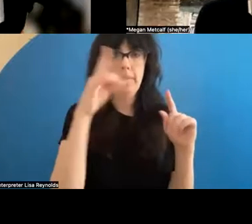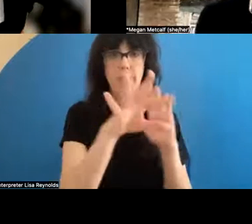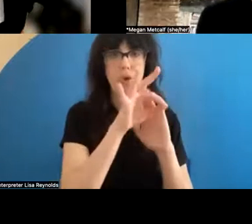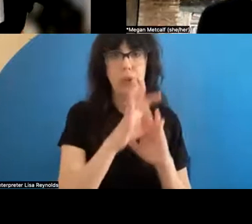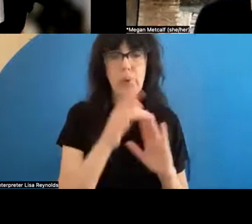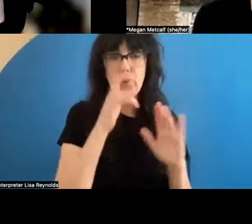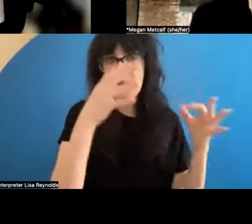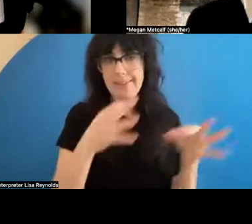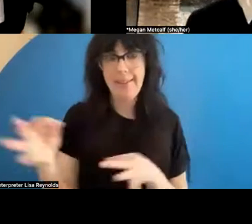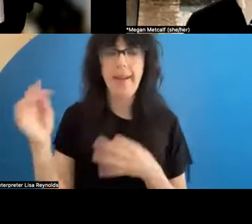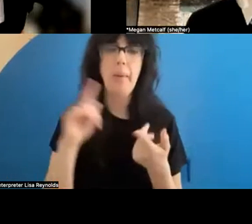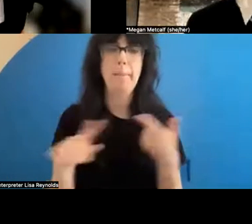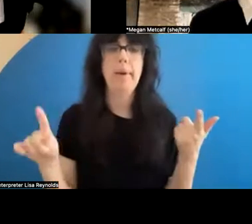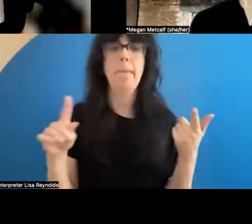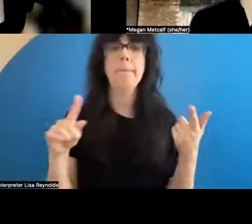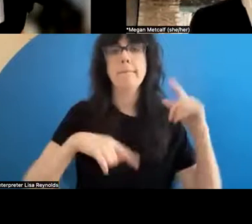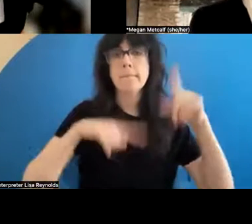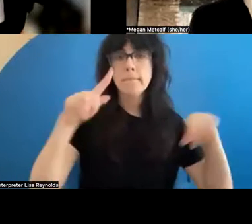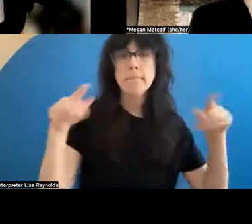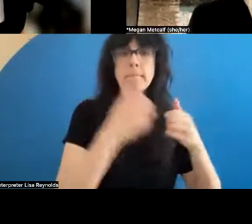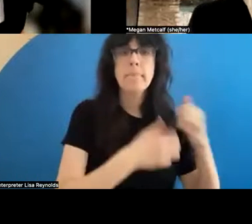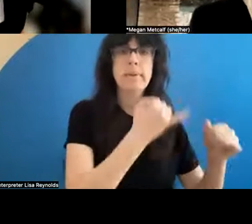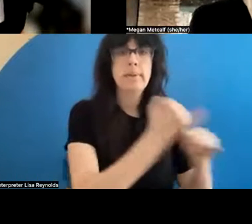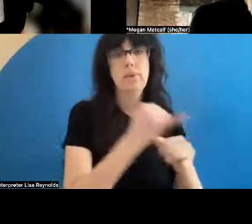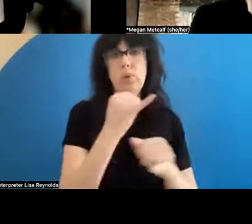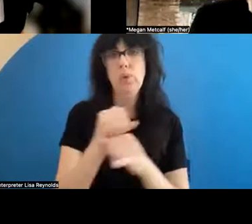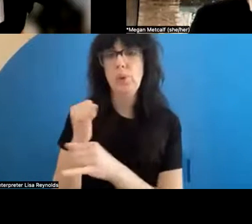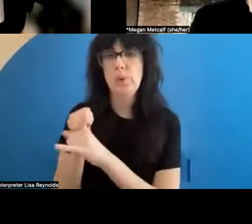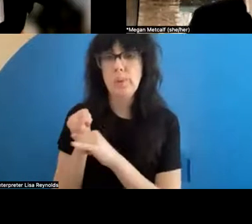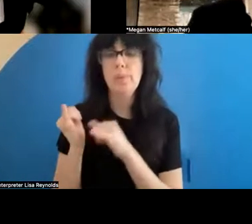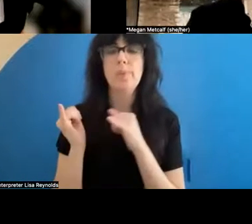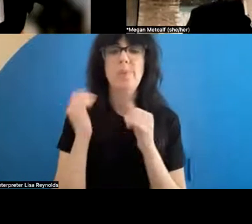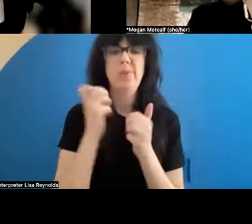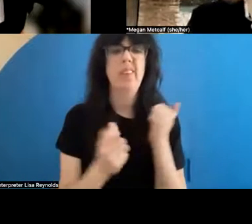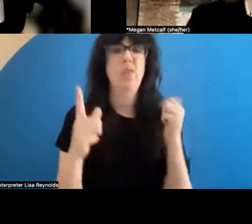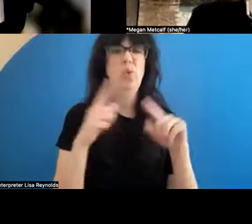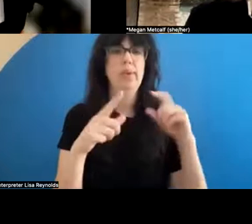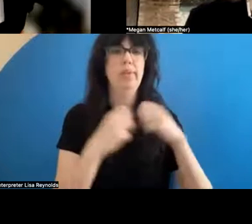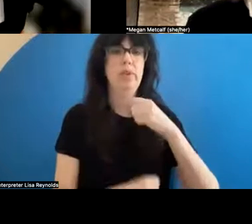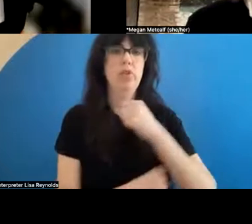that it varies per institution. And each one has different structures. >> David Thomson: That actually